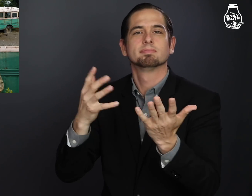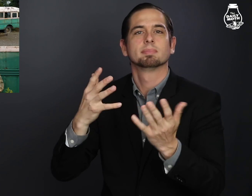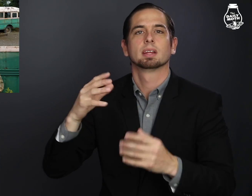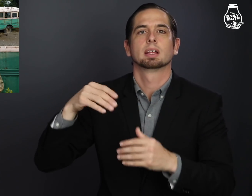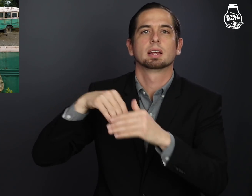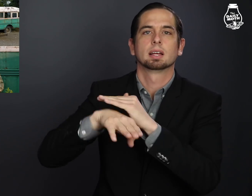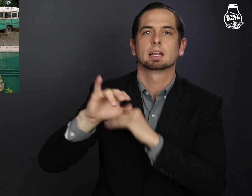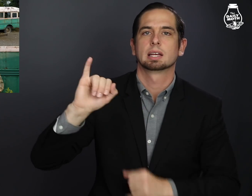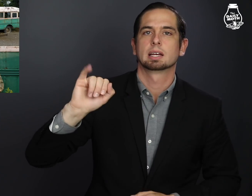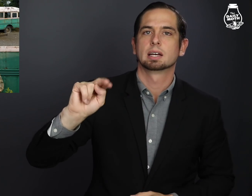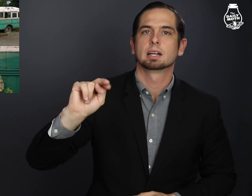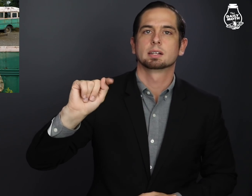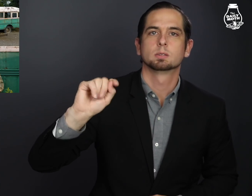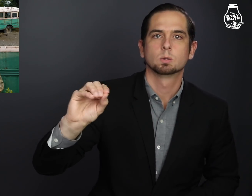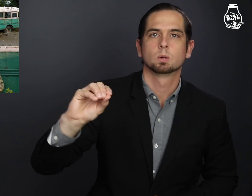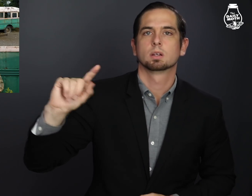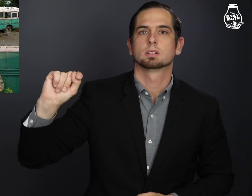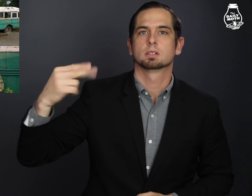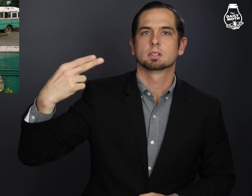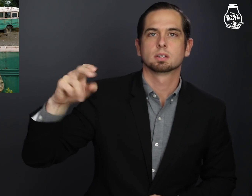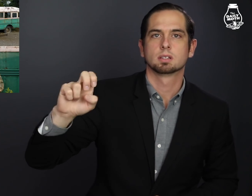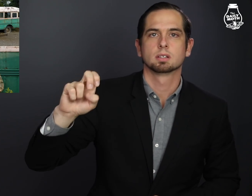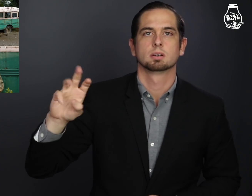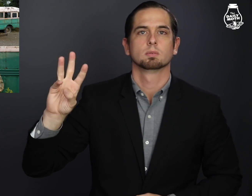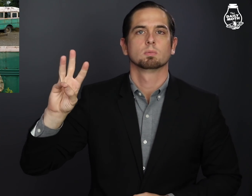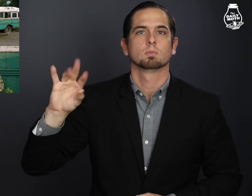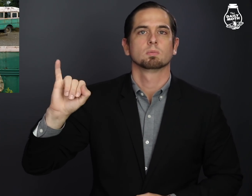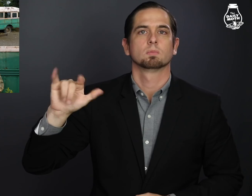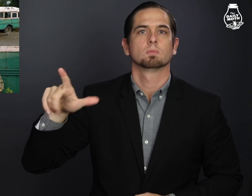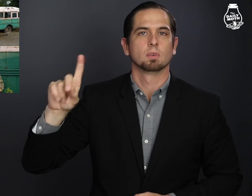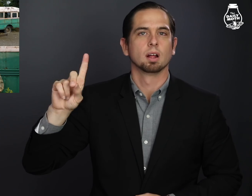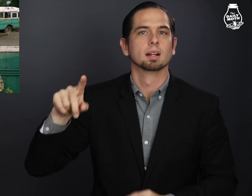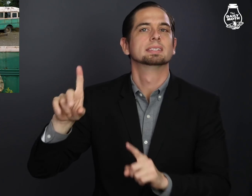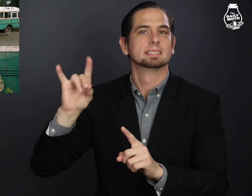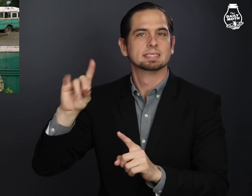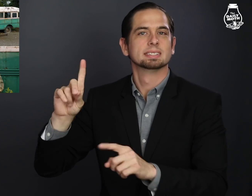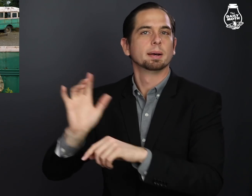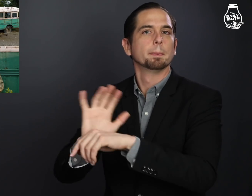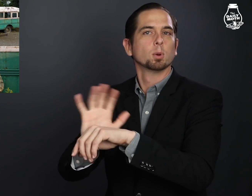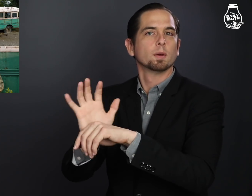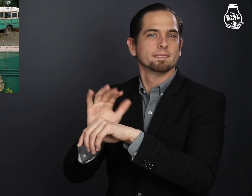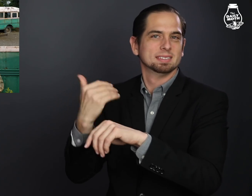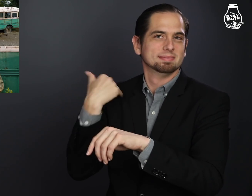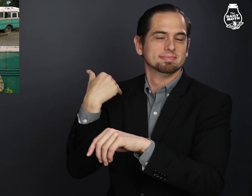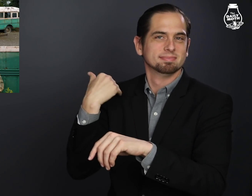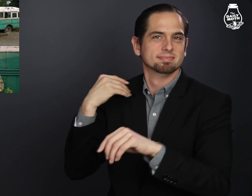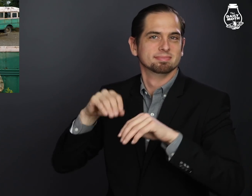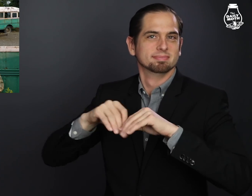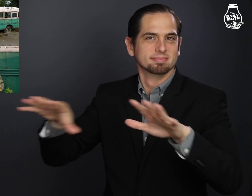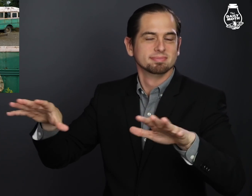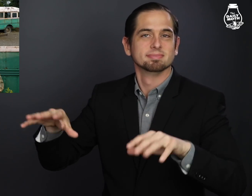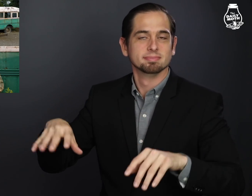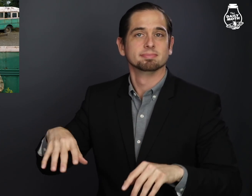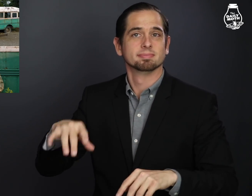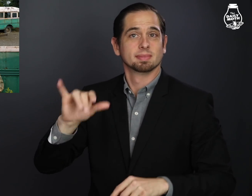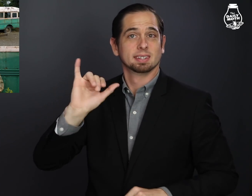He wrote "Into The Wild" and it was made into a movie.